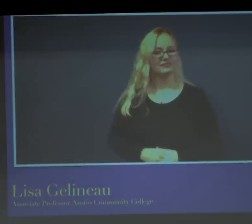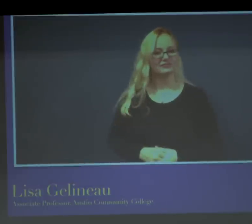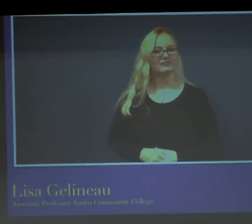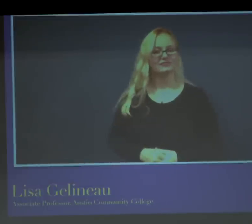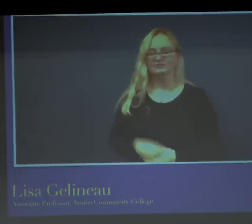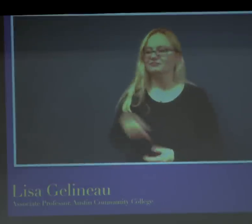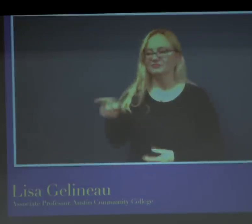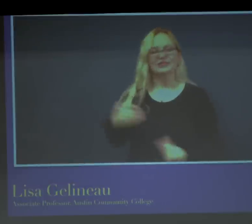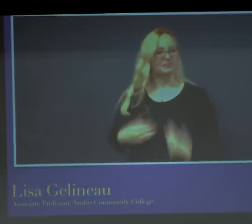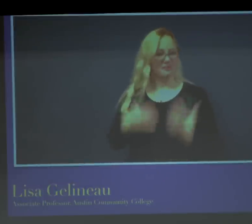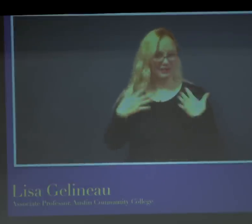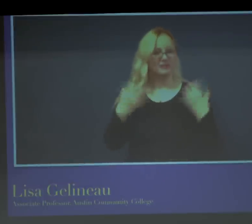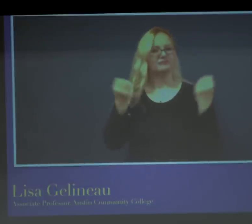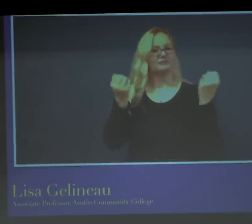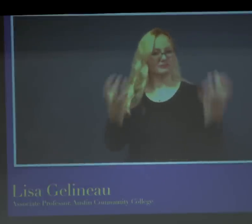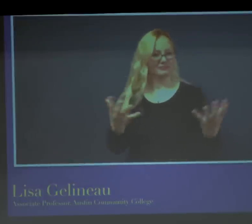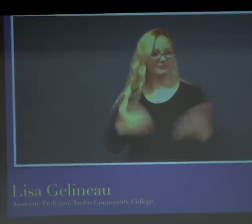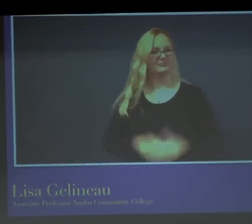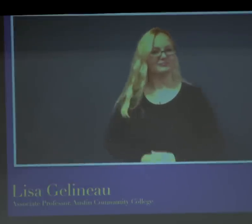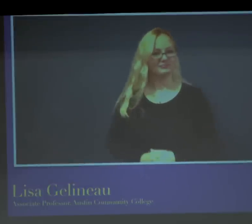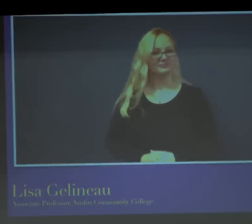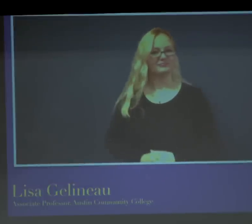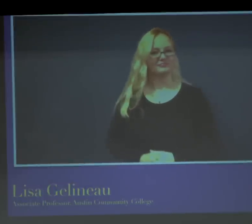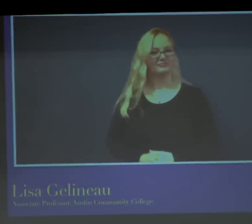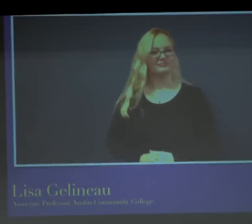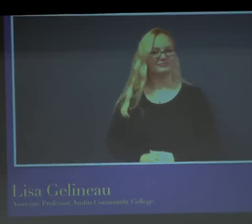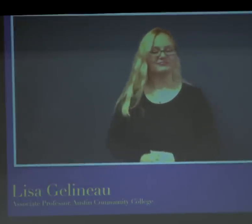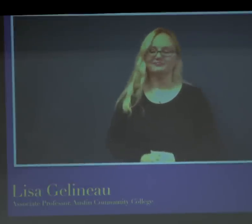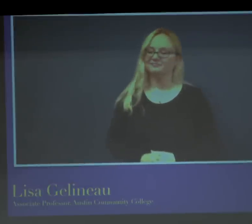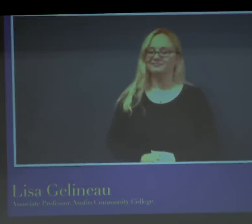This tells us how many lives Nathie touched.